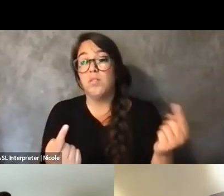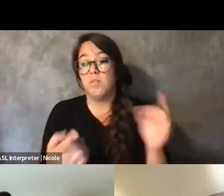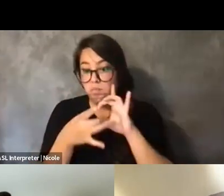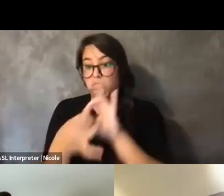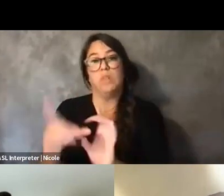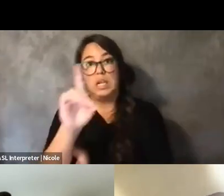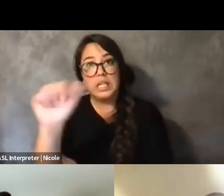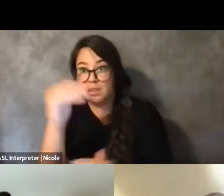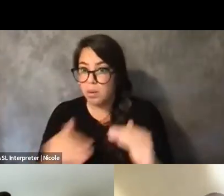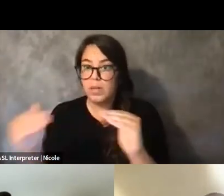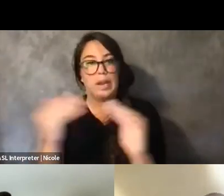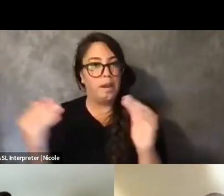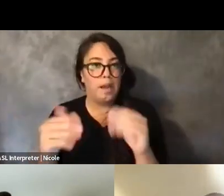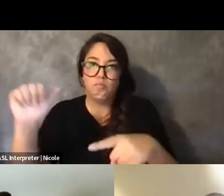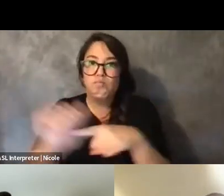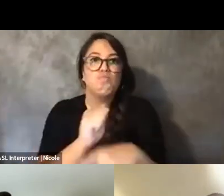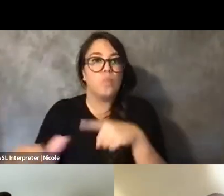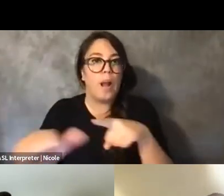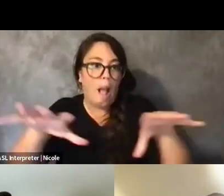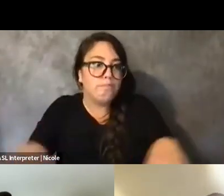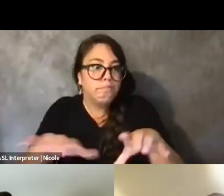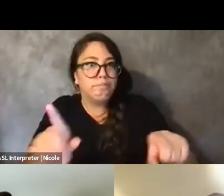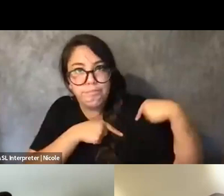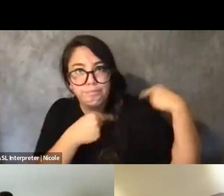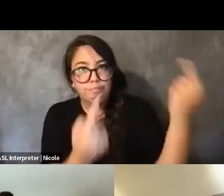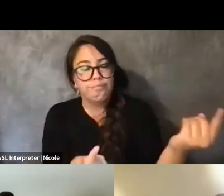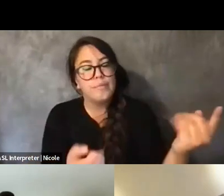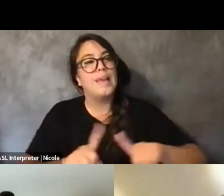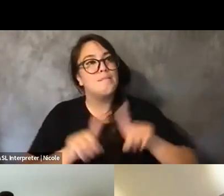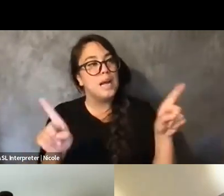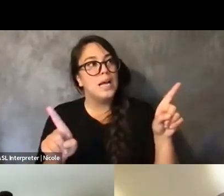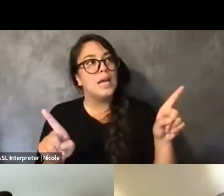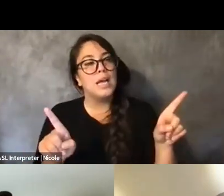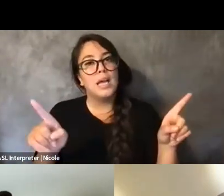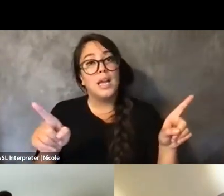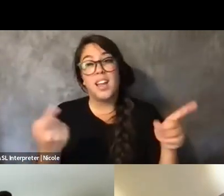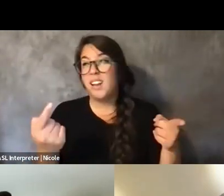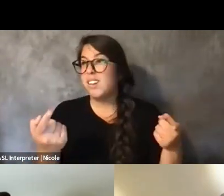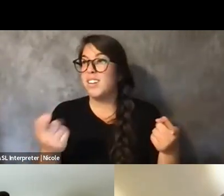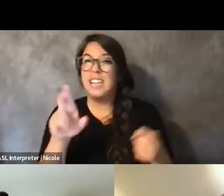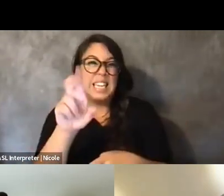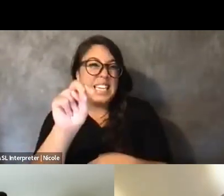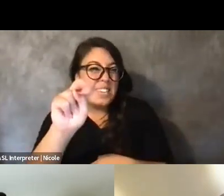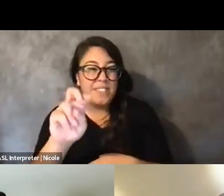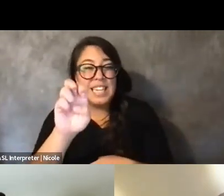But I think what -- even just being on Zoom a lot and, like,